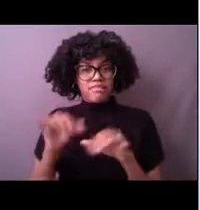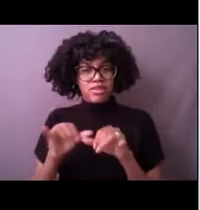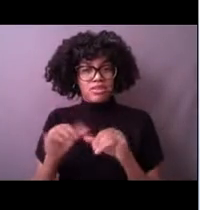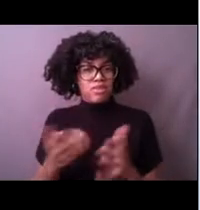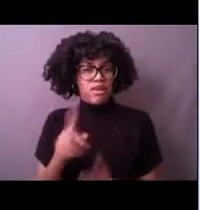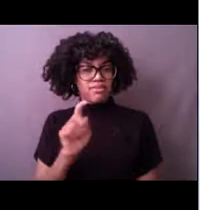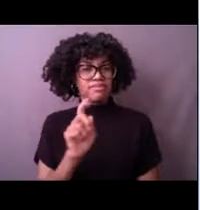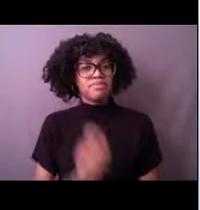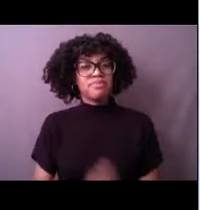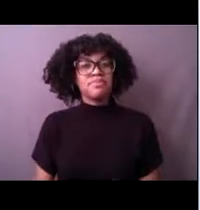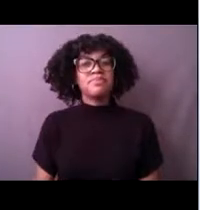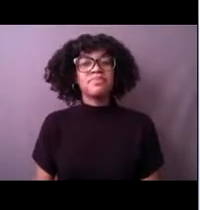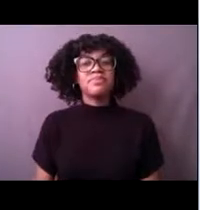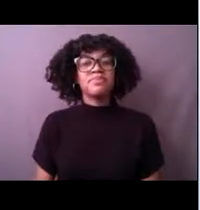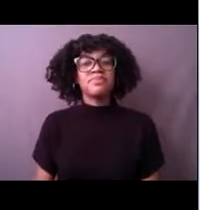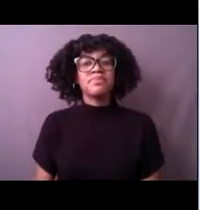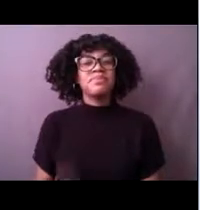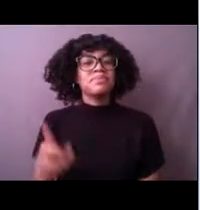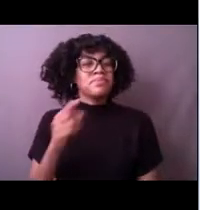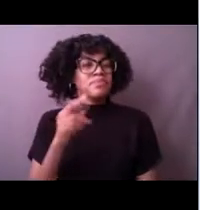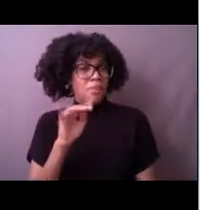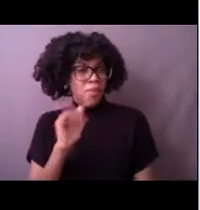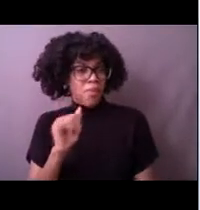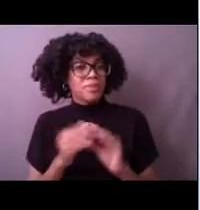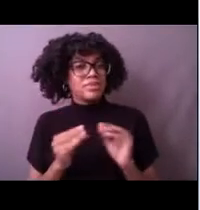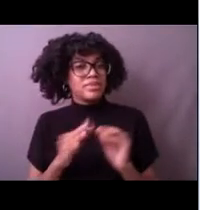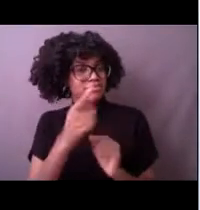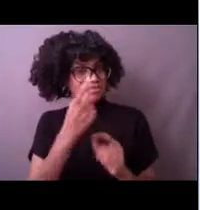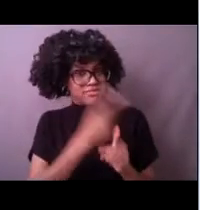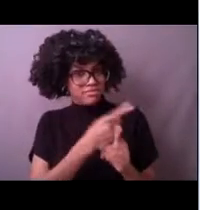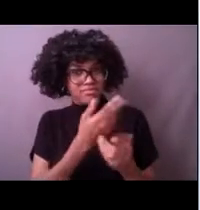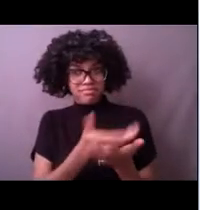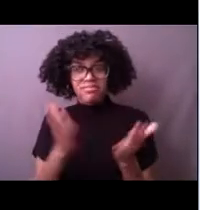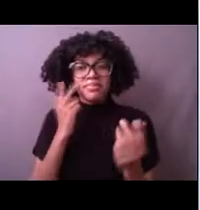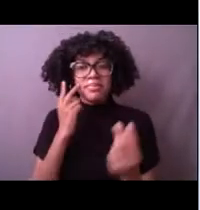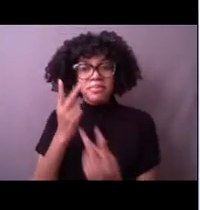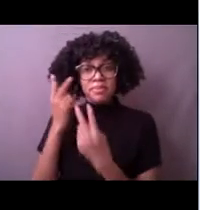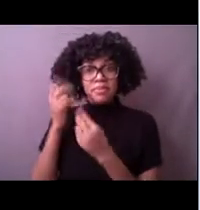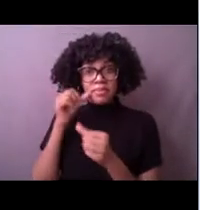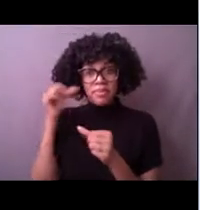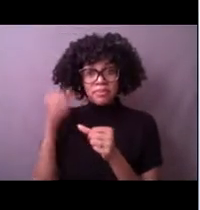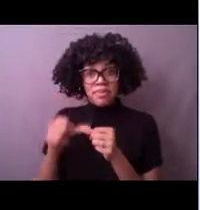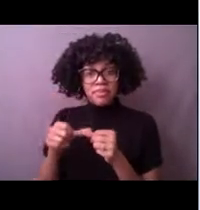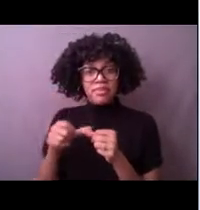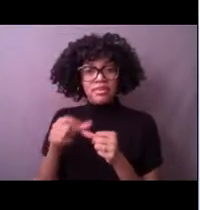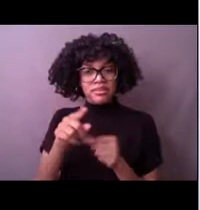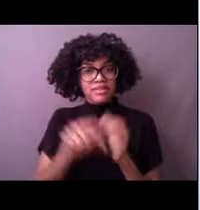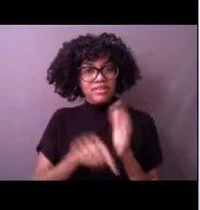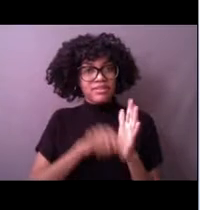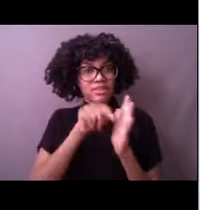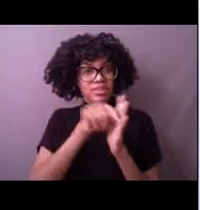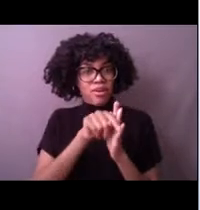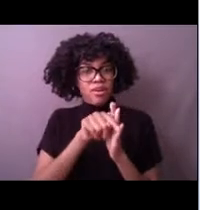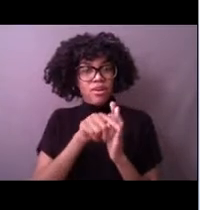[Nicole] Yeah, so let's think back. Do you remember the animation that Lauren showed you about the tsunami?